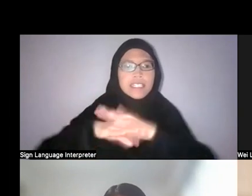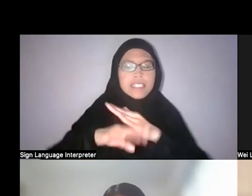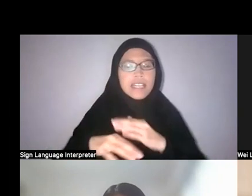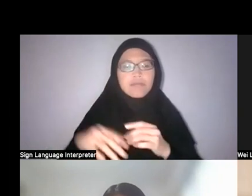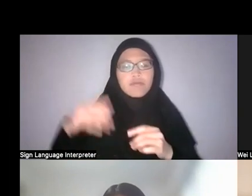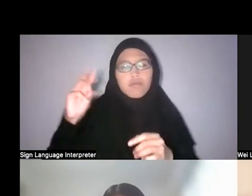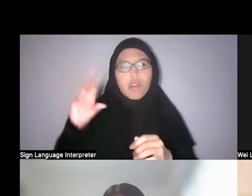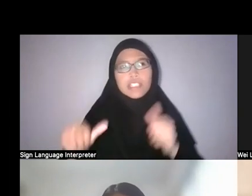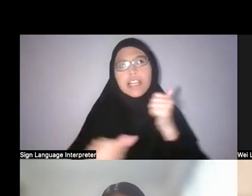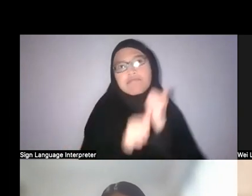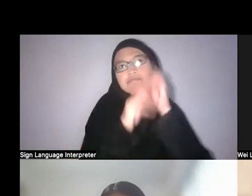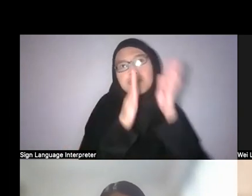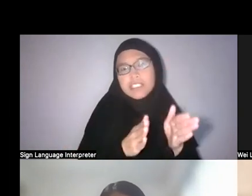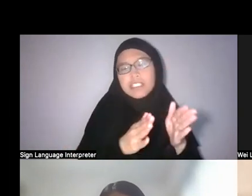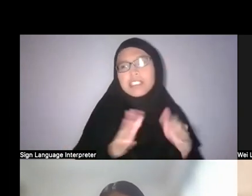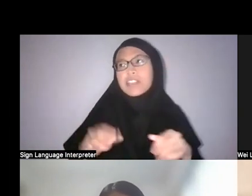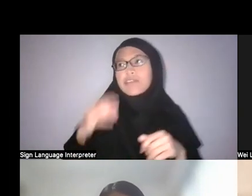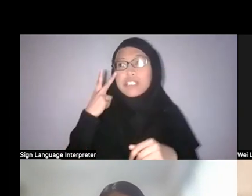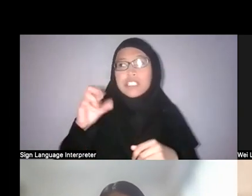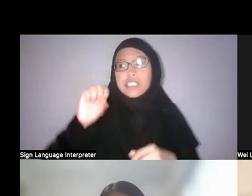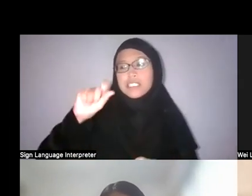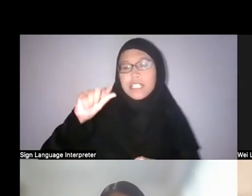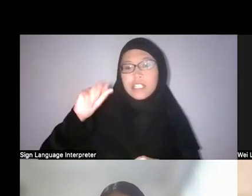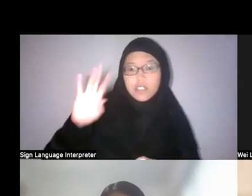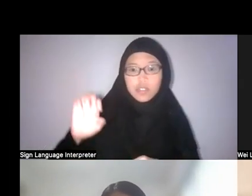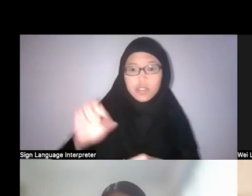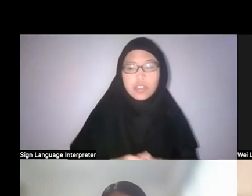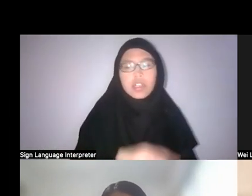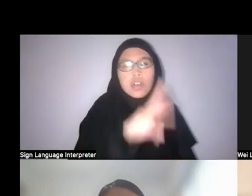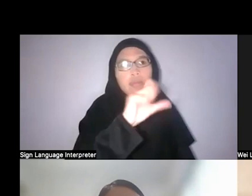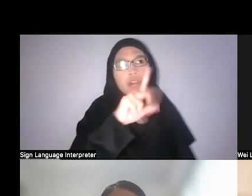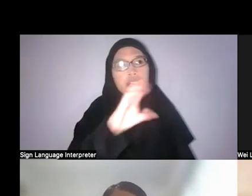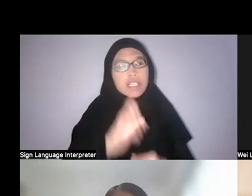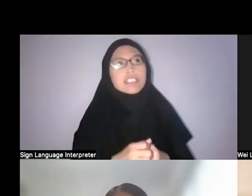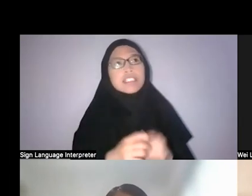Wallace is kind of pointing to the specimen, and Ali is there with his rifle.